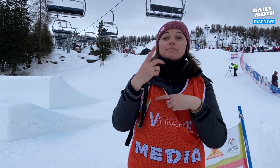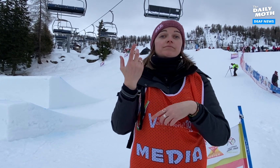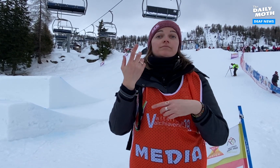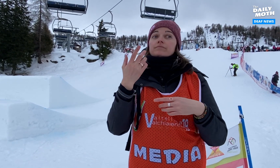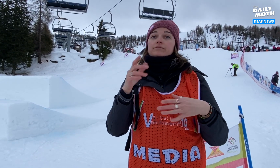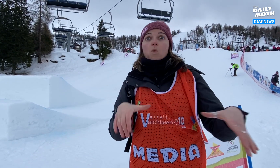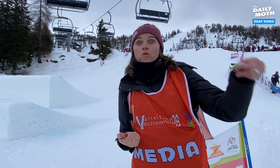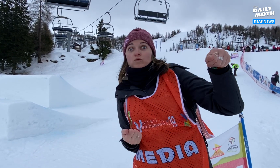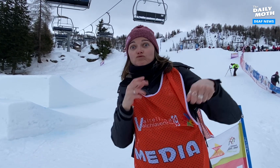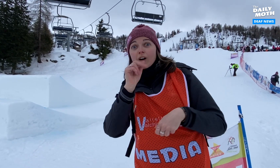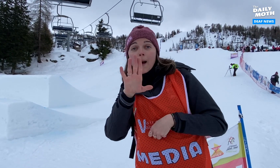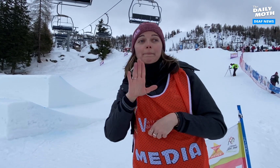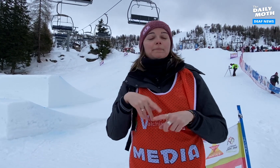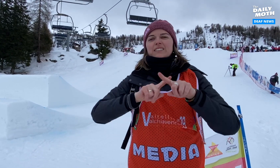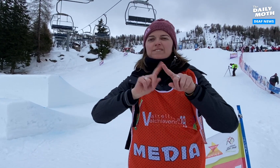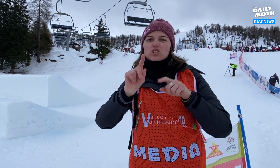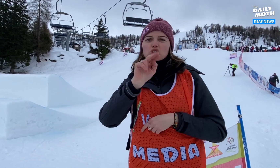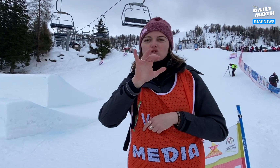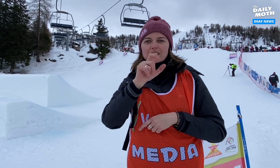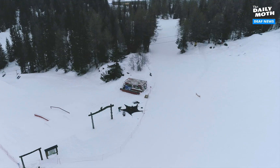or do grabs and different tricks.